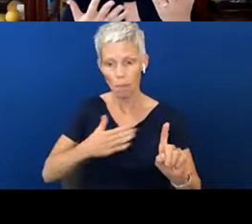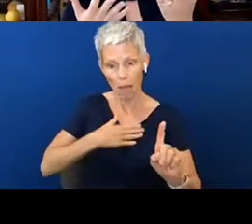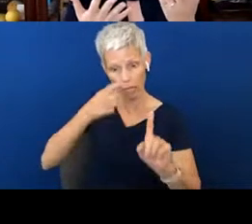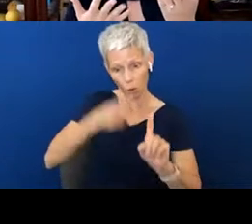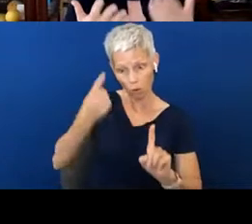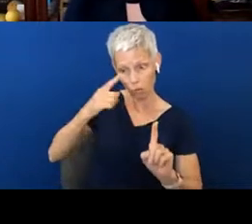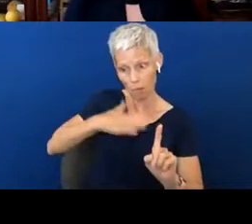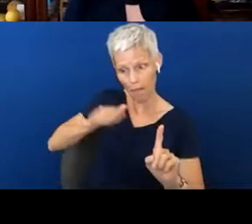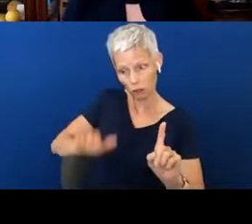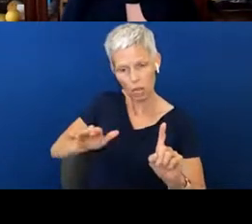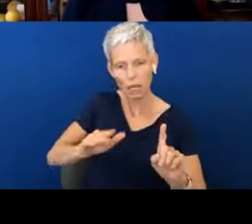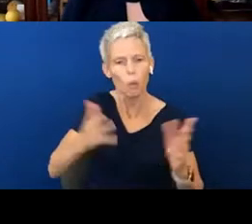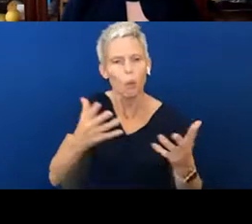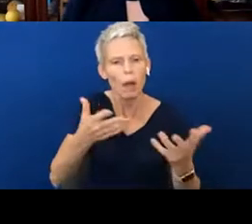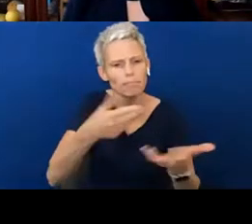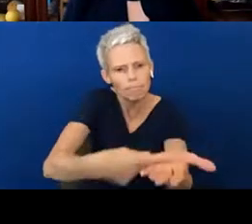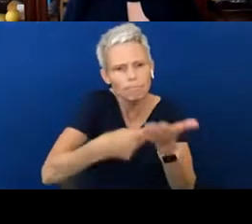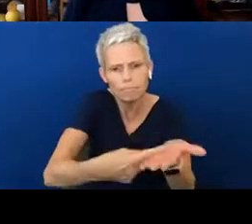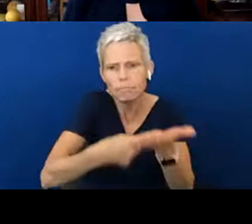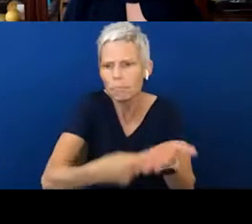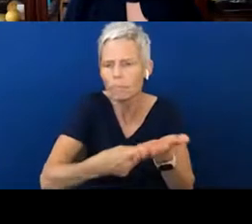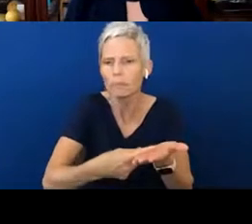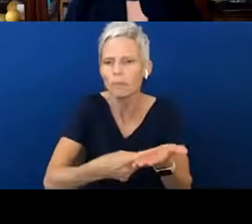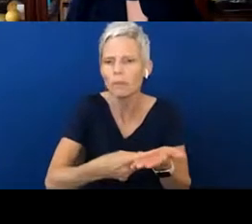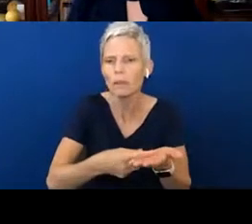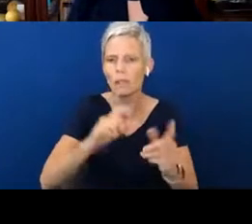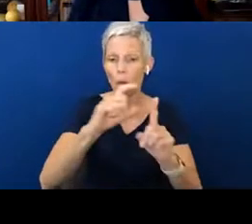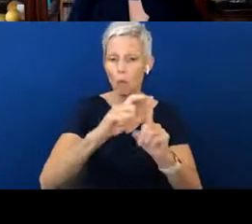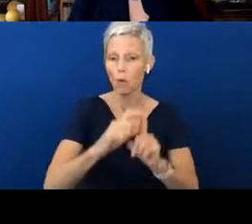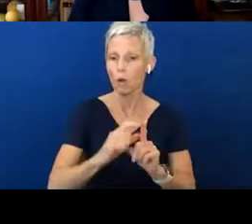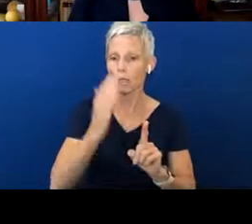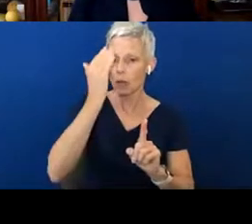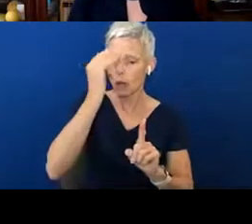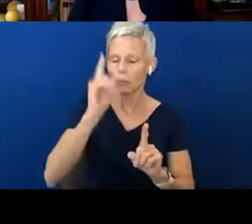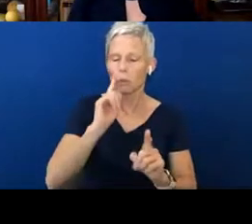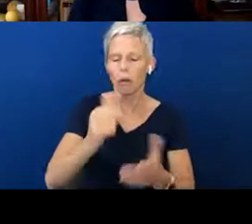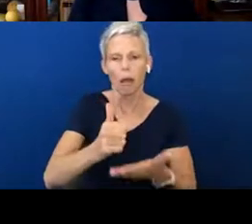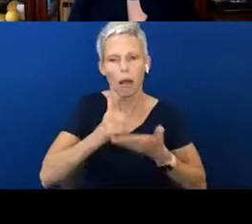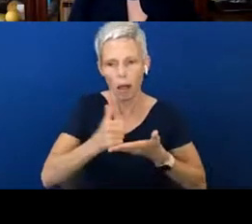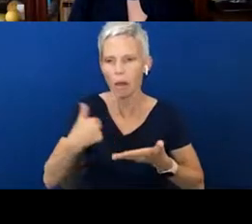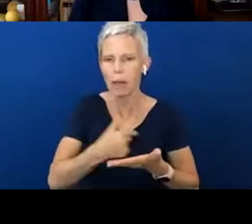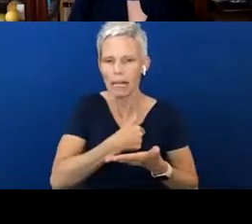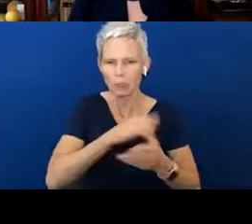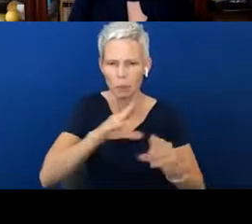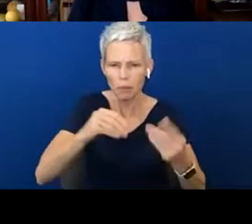Maybe this, at this word knowledge is helping us in providing some strategies we can use